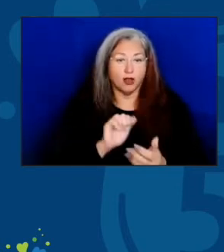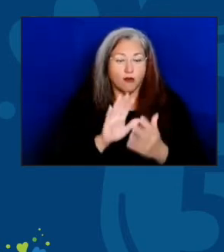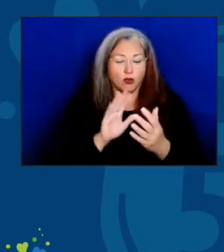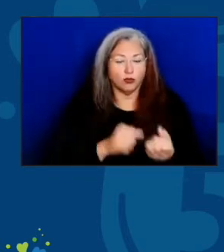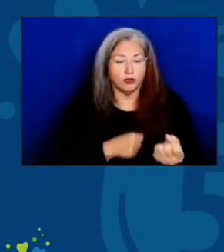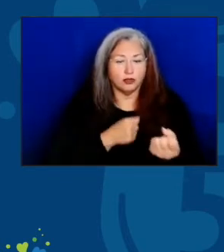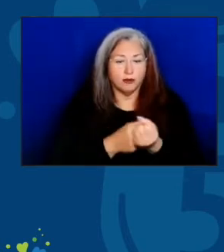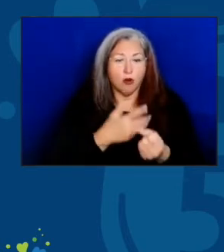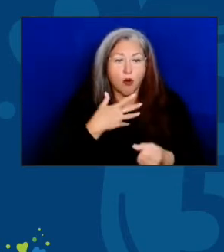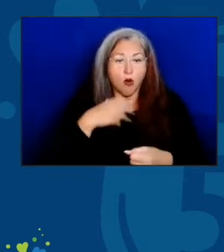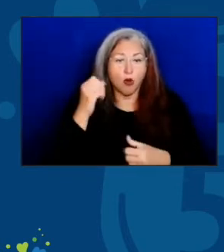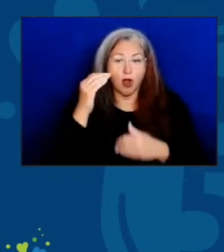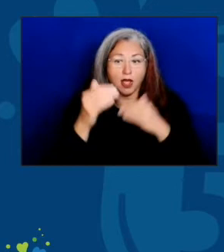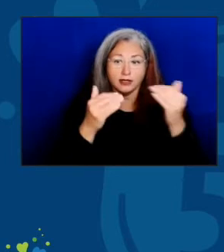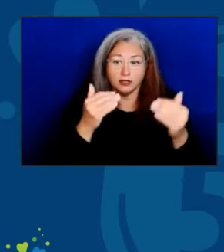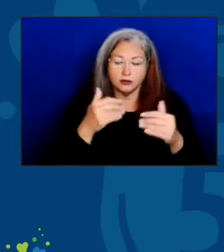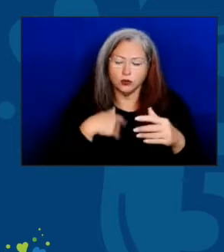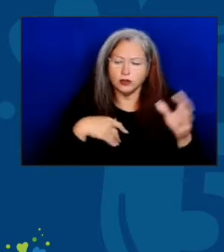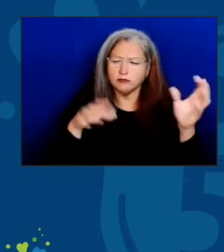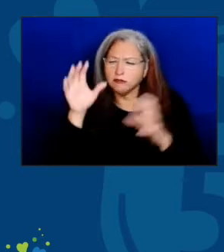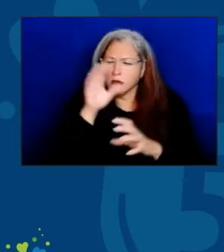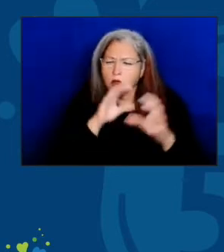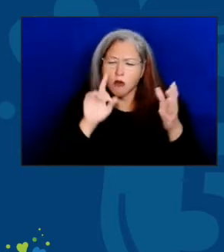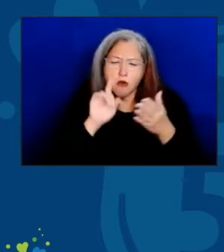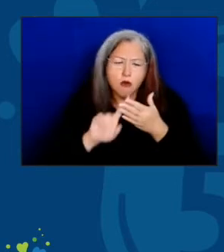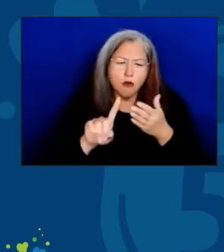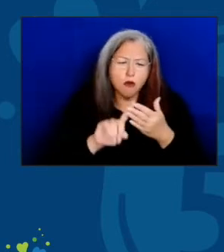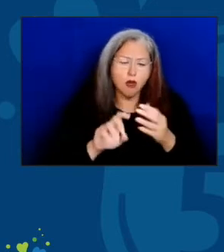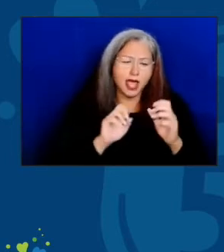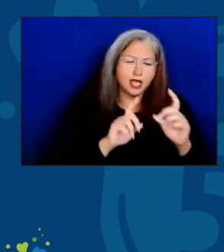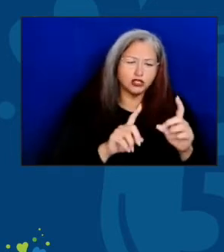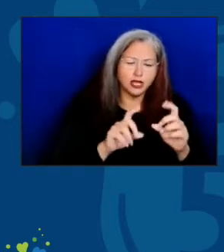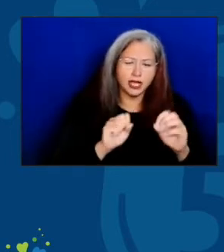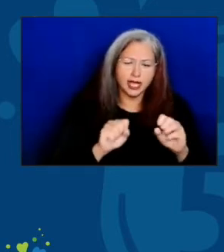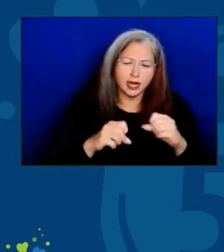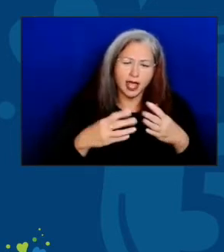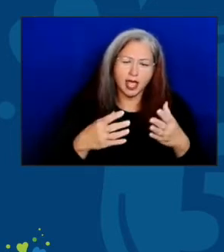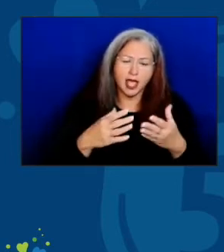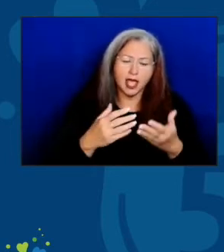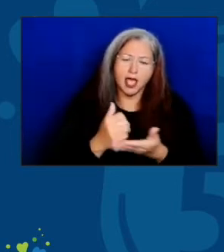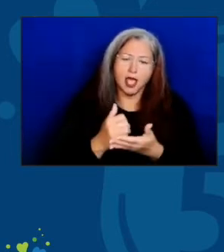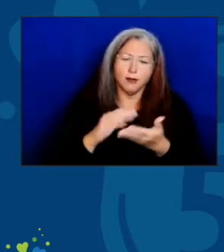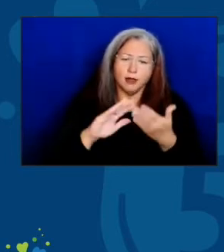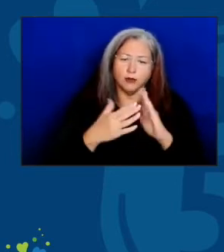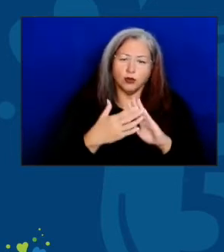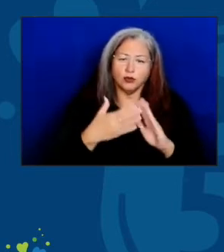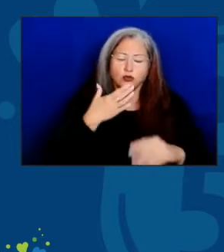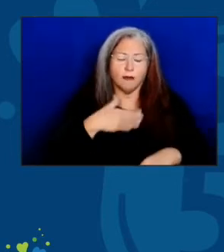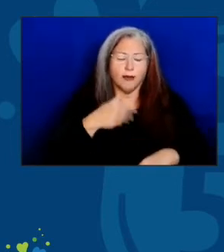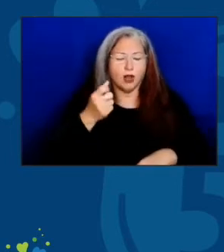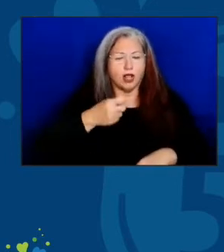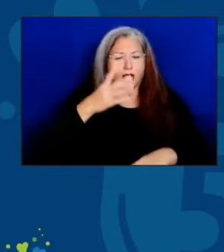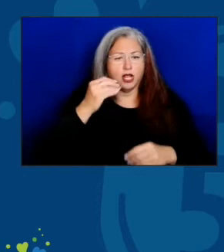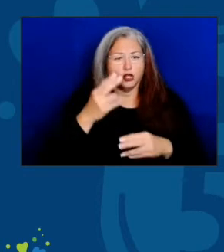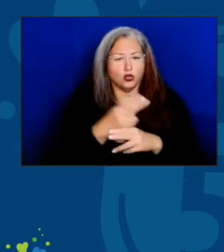and we explore how education can help communities to better understand and to use nutrition services.